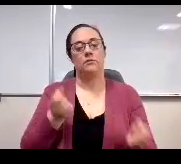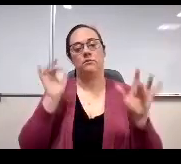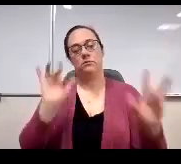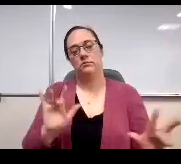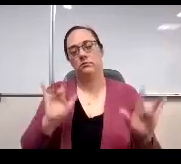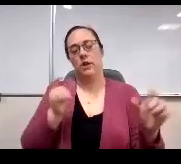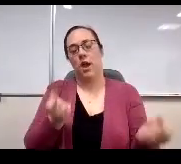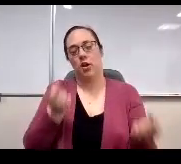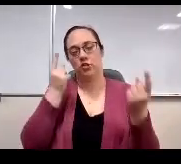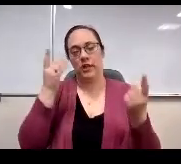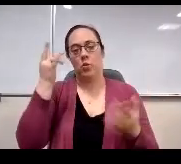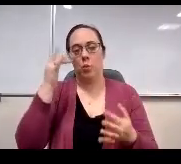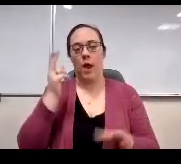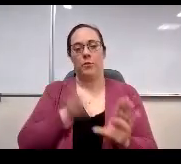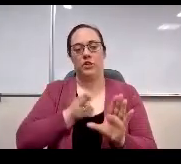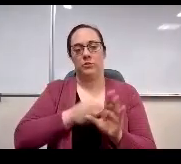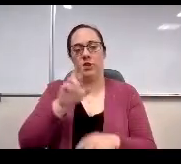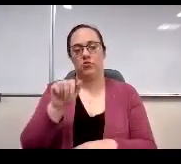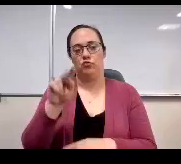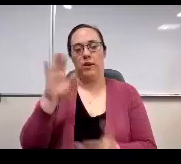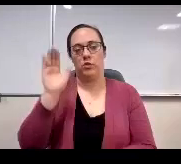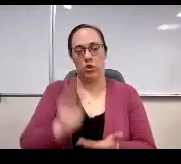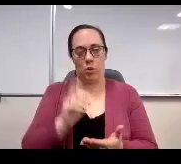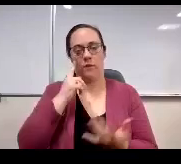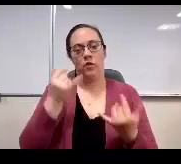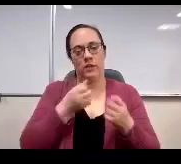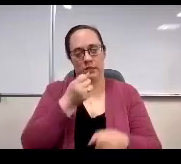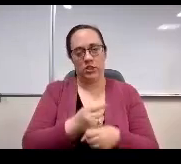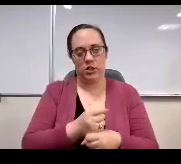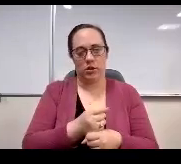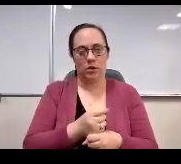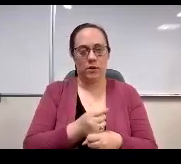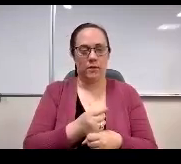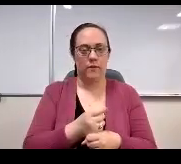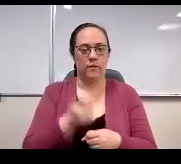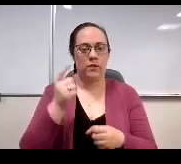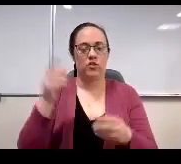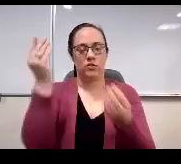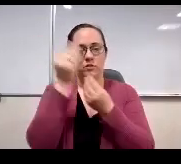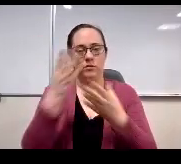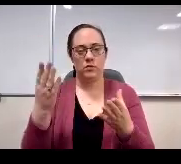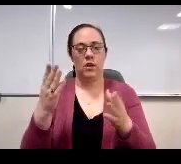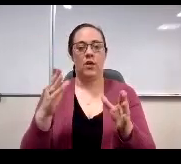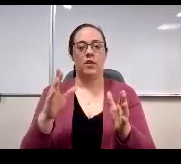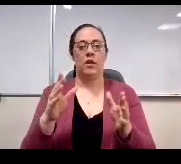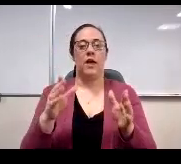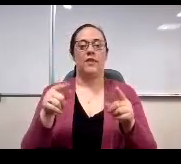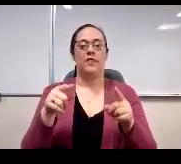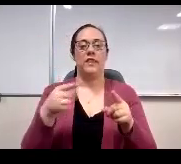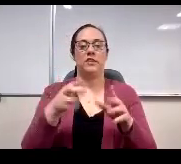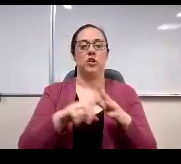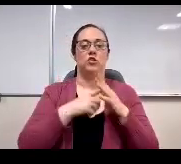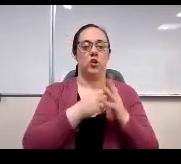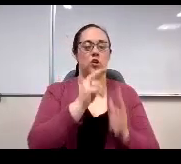rate would be lower for this year. For context, the survey window was open from October 2nd to November 20th.